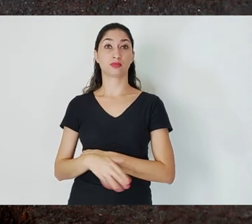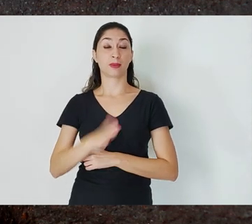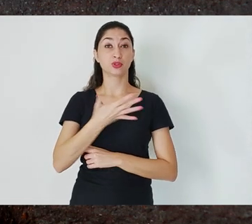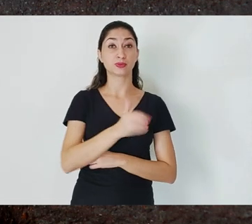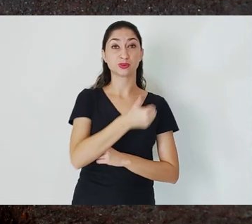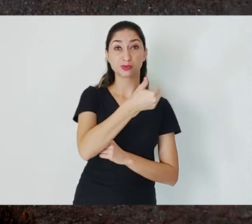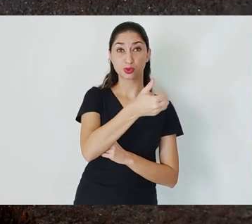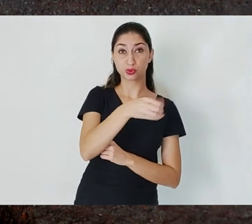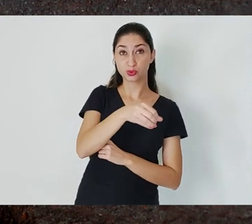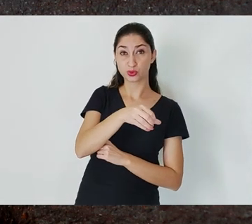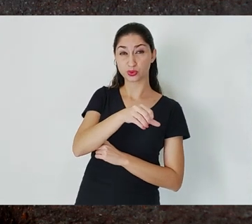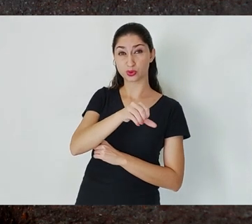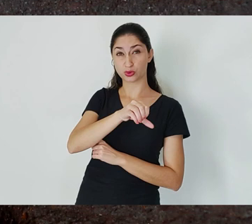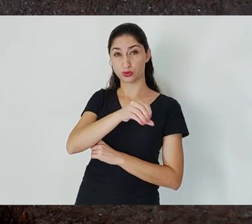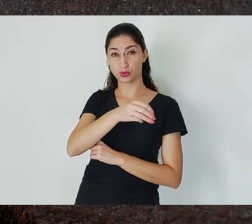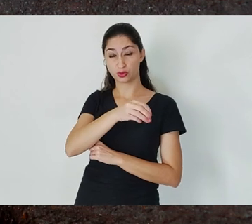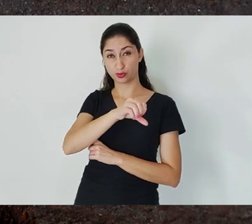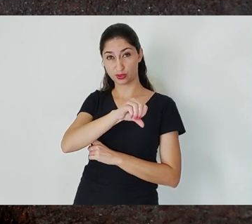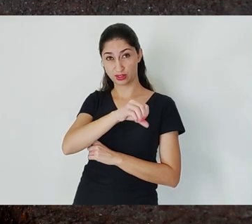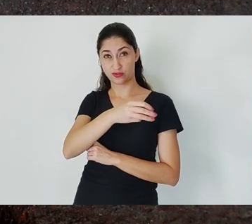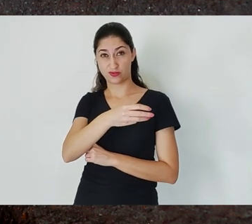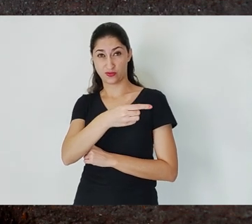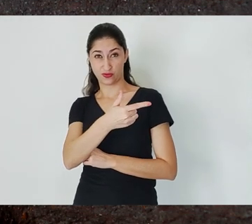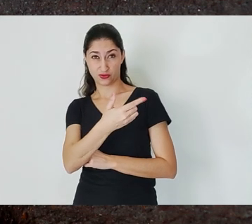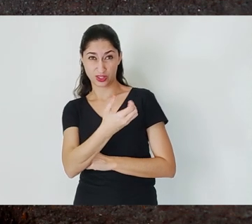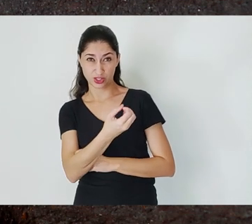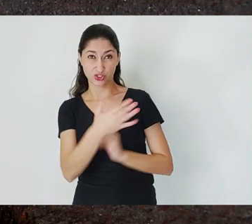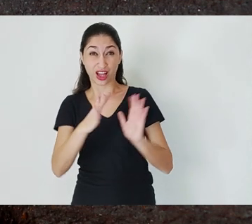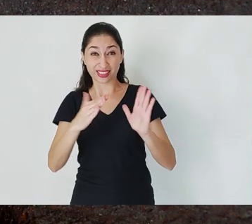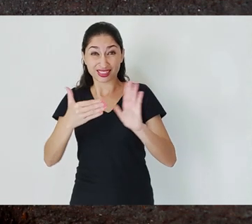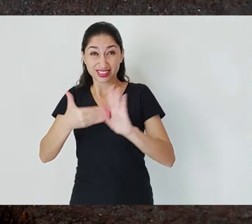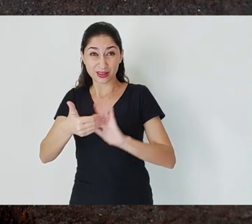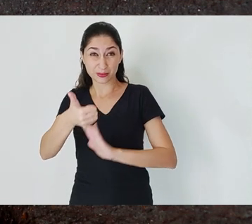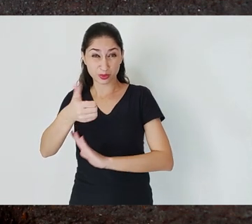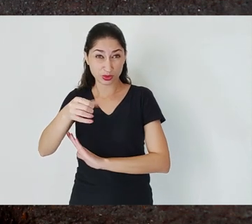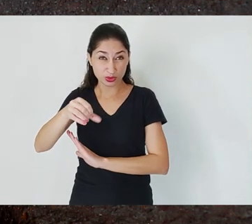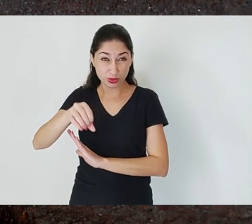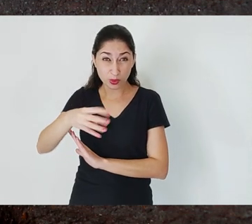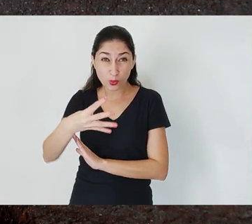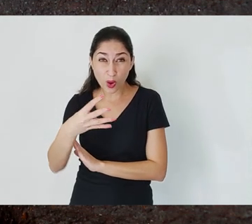When did the debate end? When the Brazilian government sets up